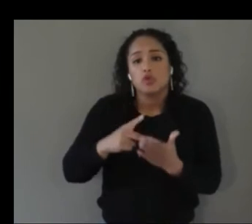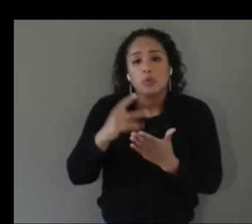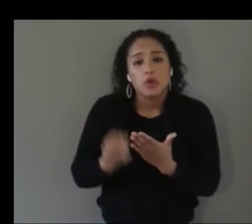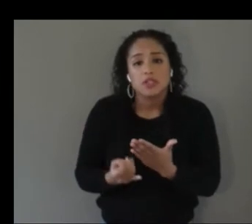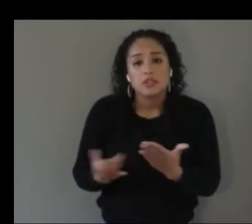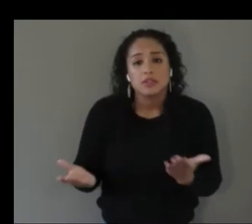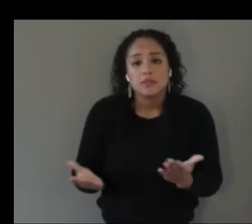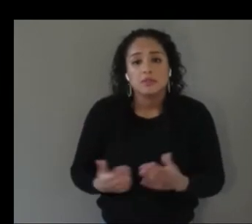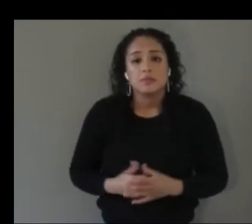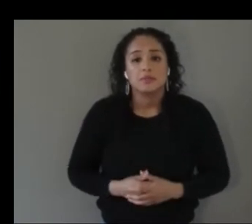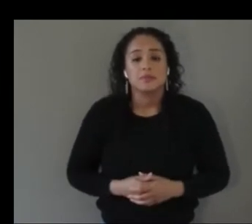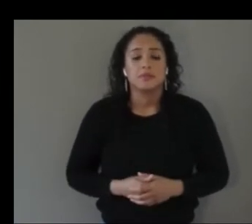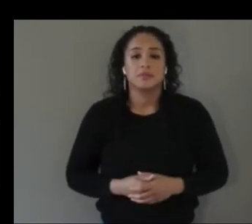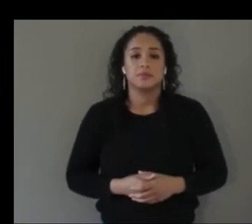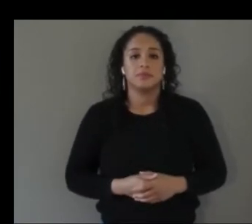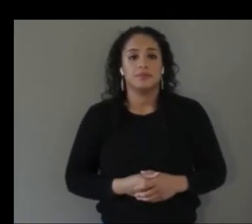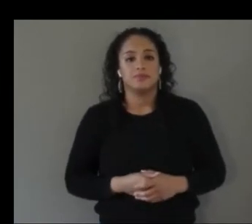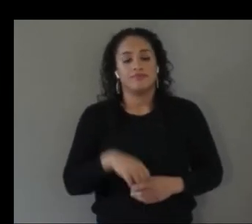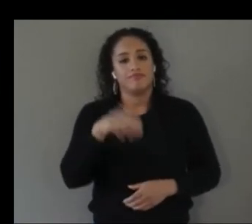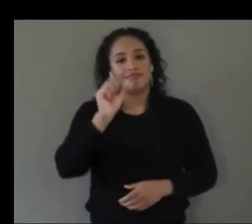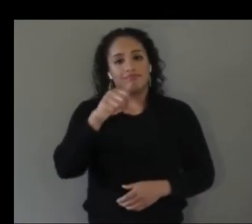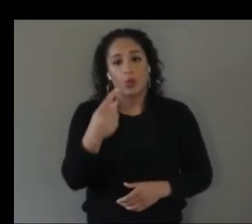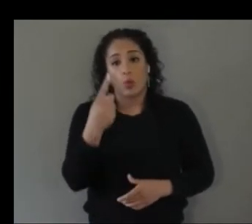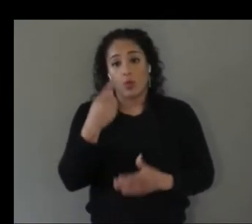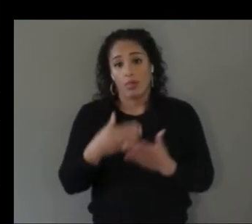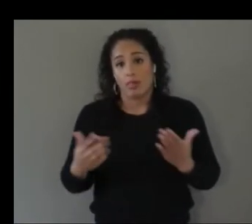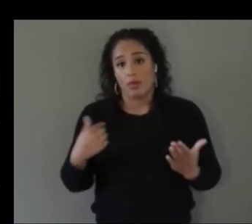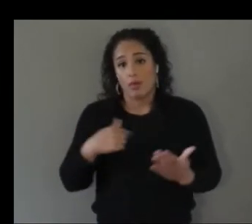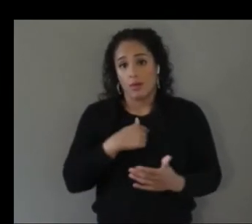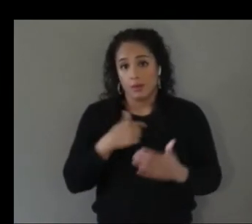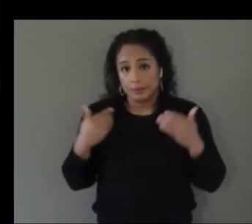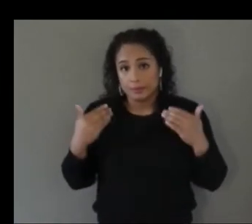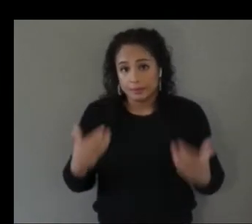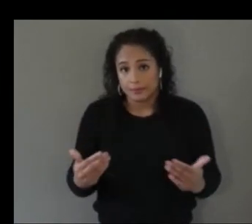yeah so one of the first projects we did was to actually just you know to get a better